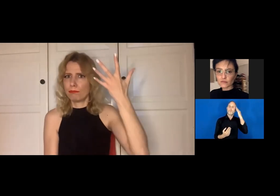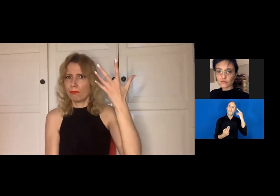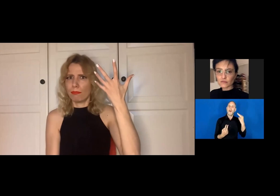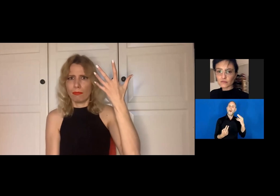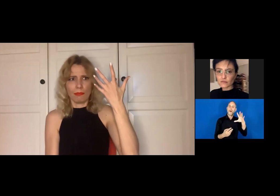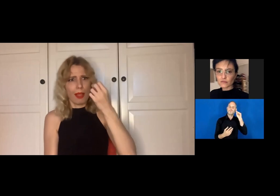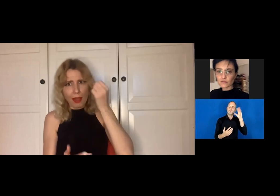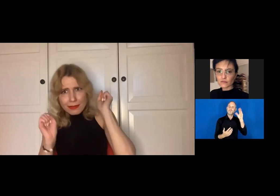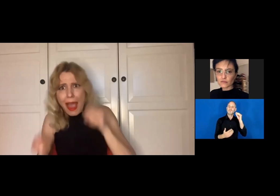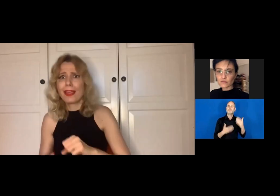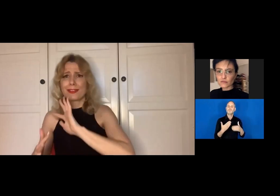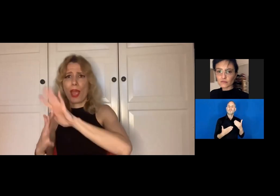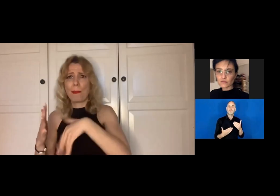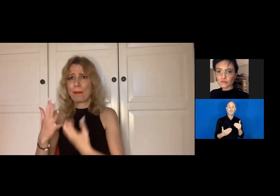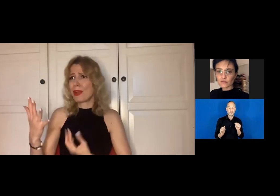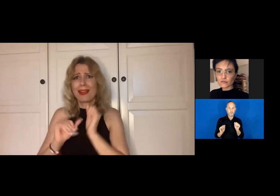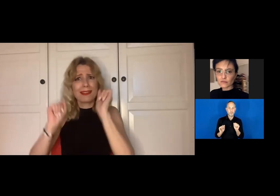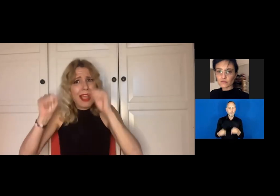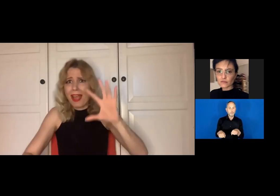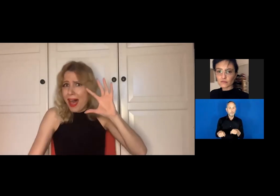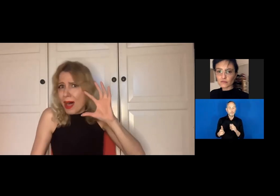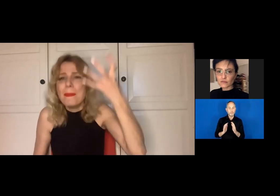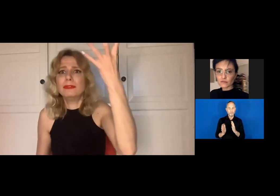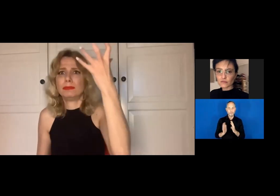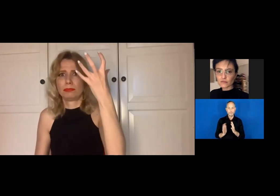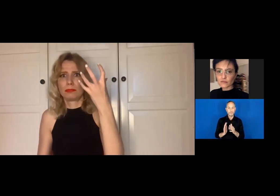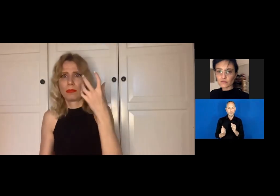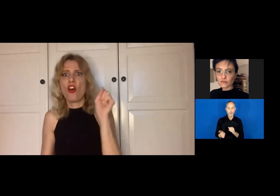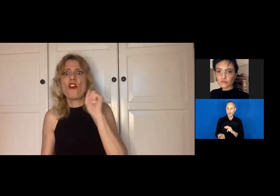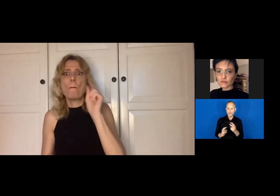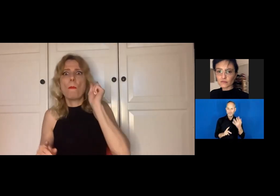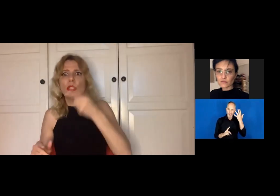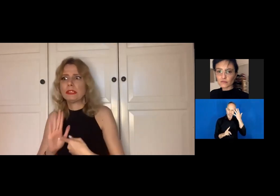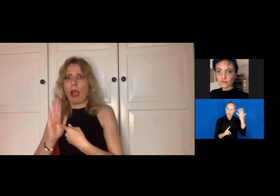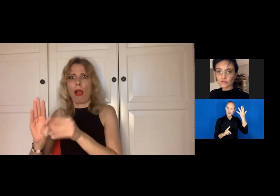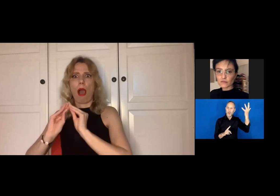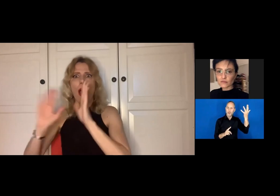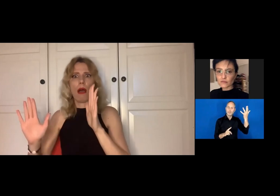And of course you can do that. And of course it is a great success.